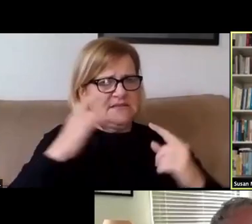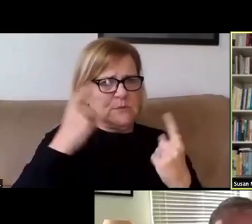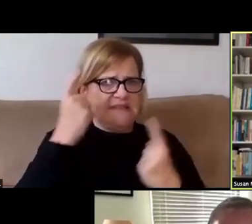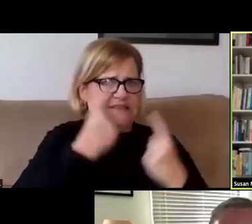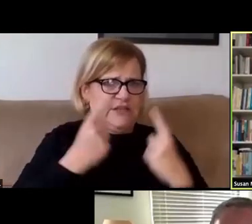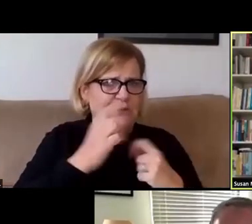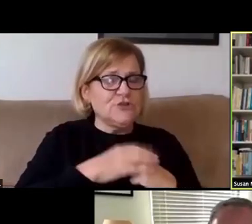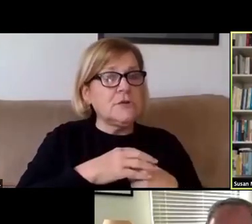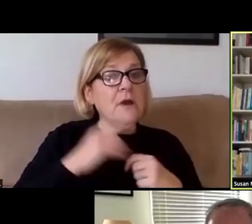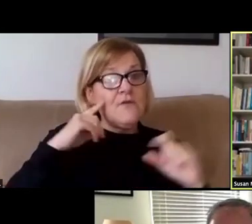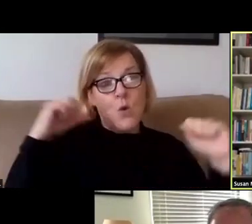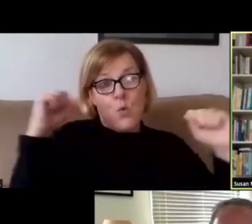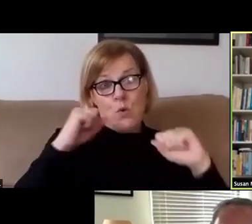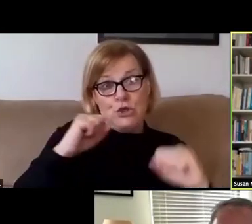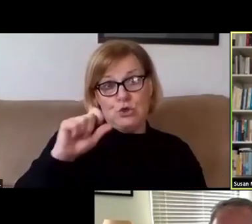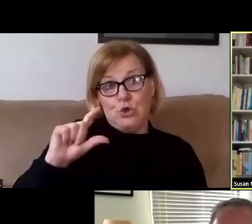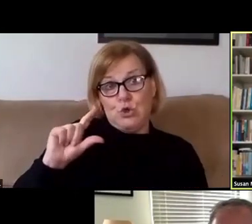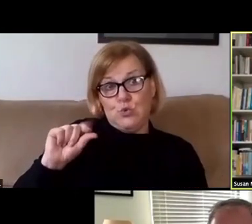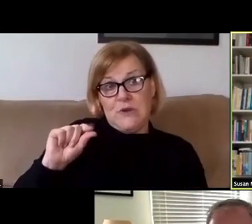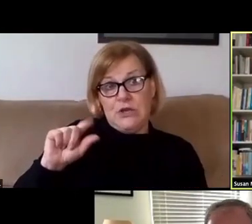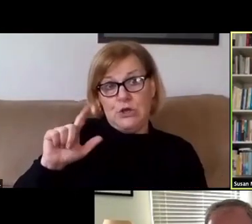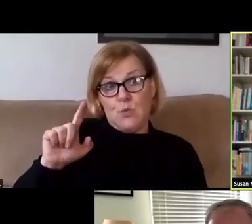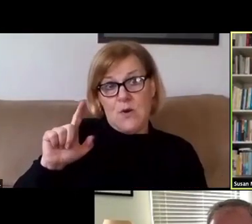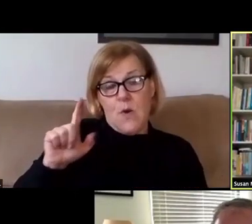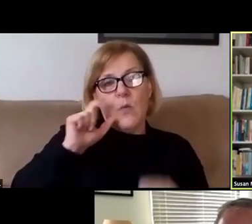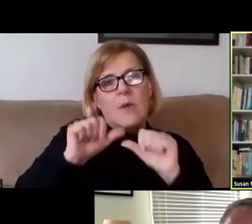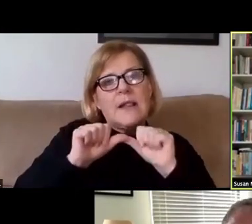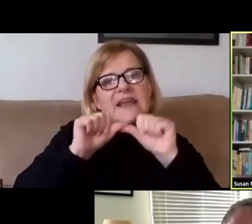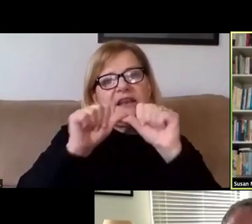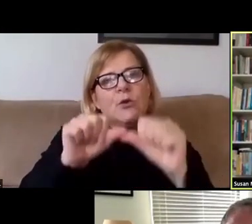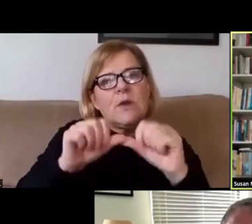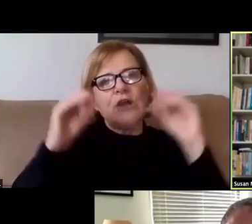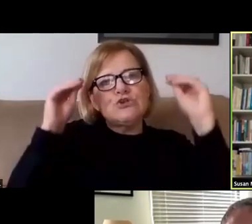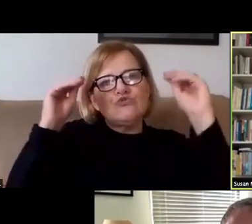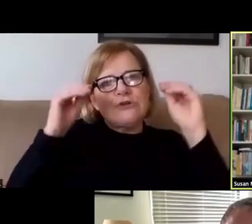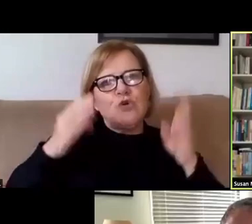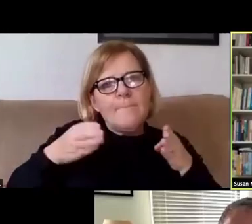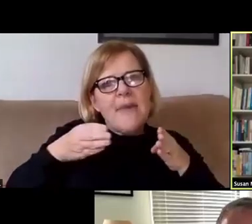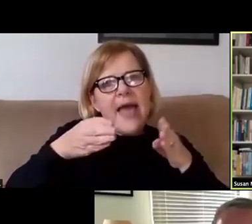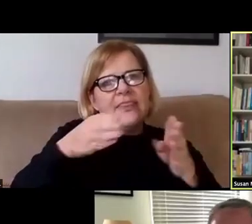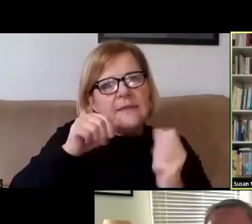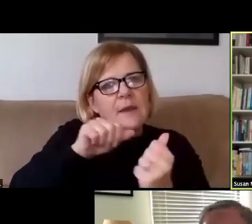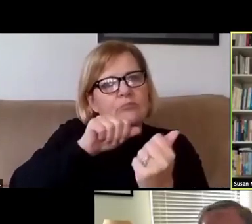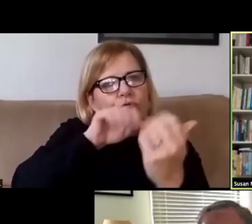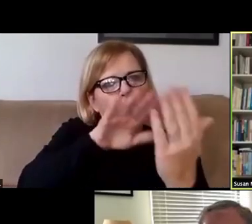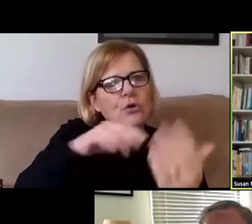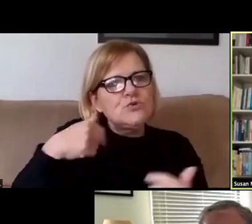So for winter 2021, we're continuing with the instructional method, the approach that we've been implementing